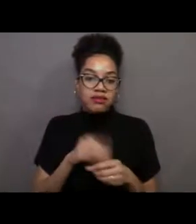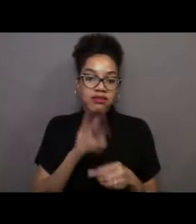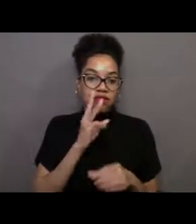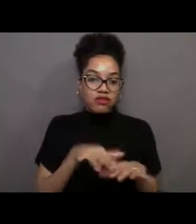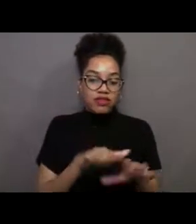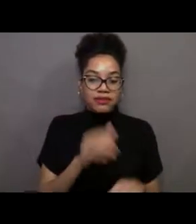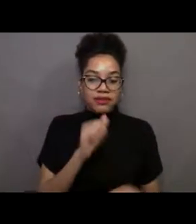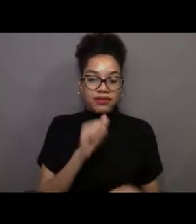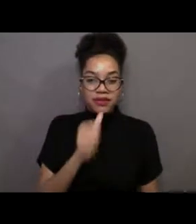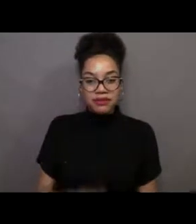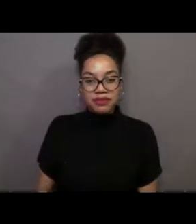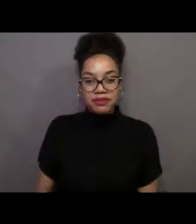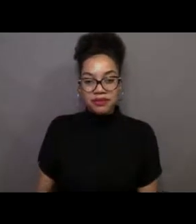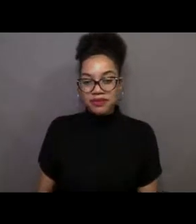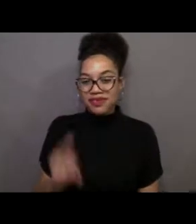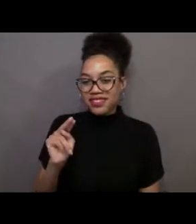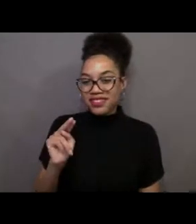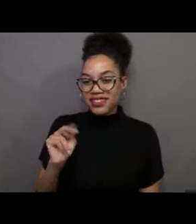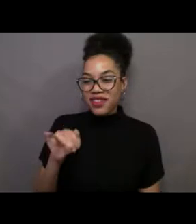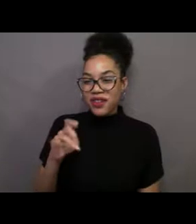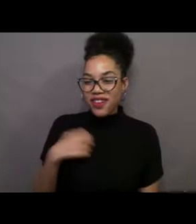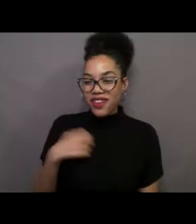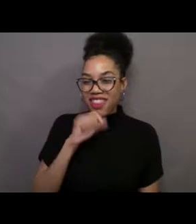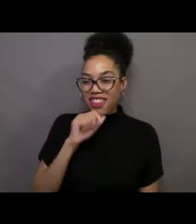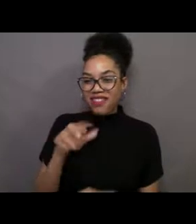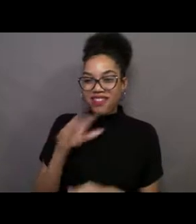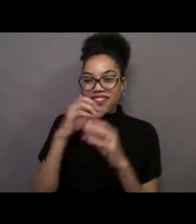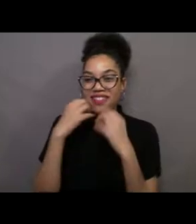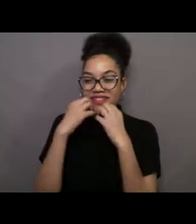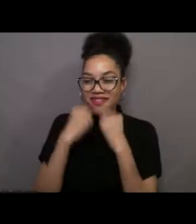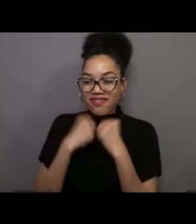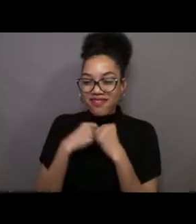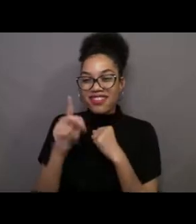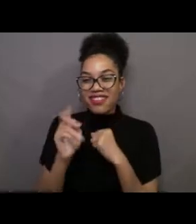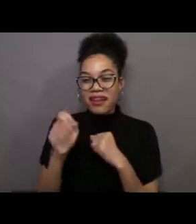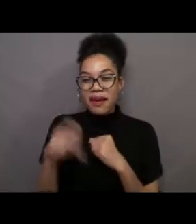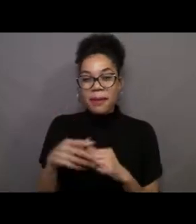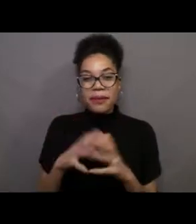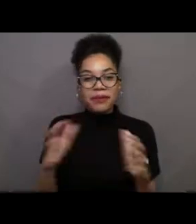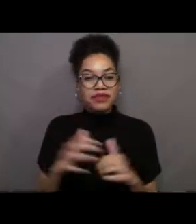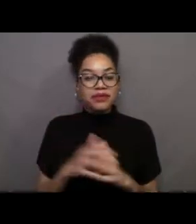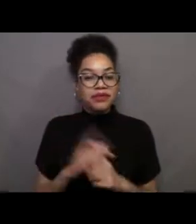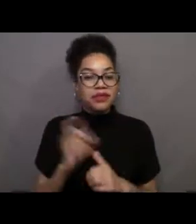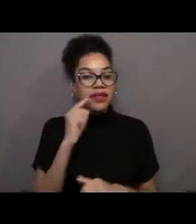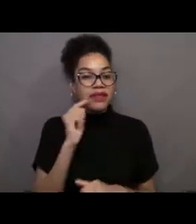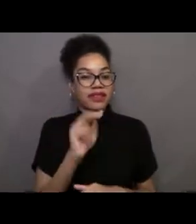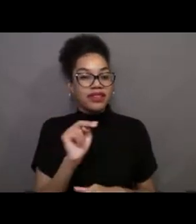I love your enthusiasm for kelp, Acy. Nick, a question for you. Sarah wants to know,